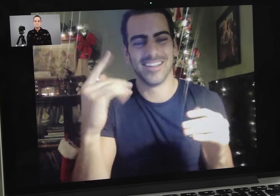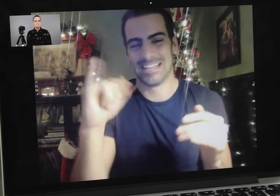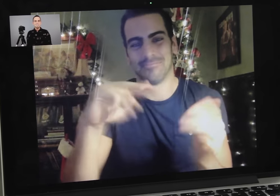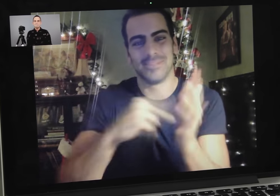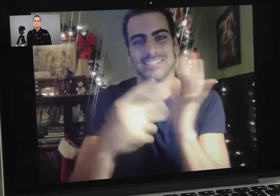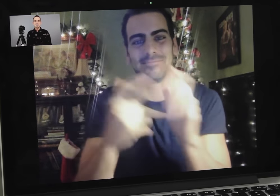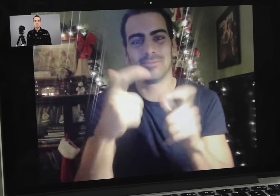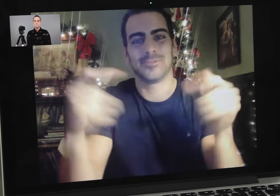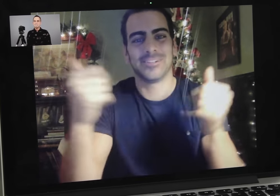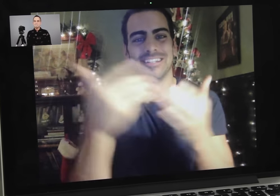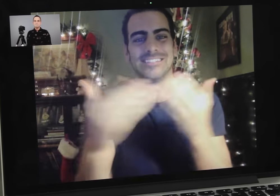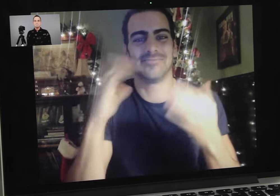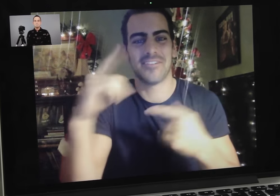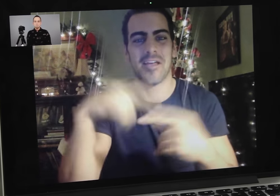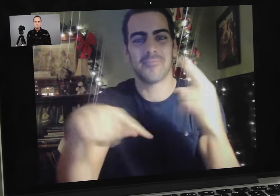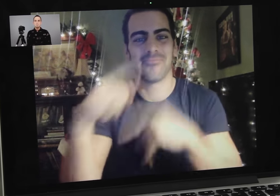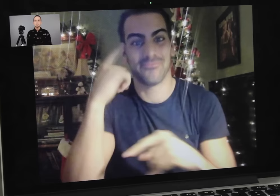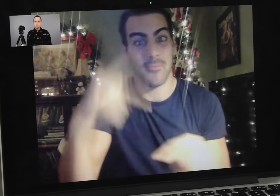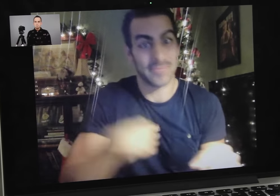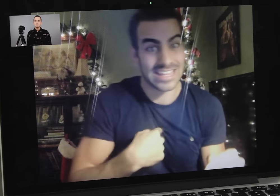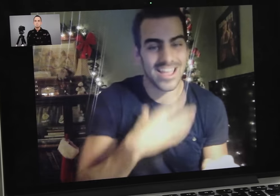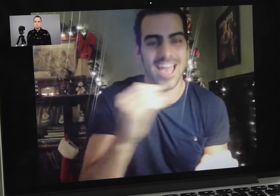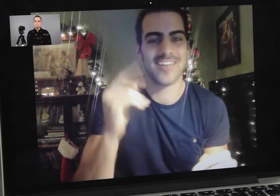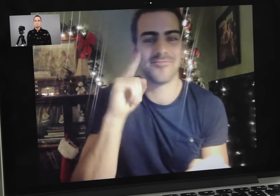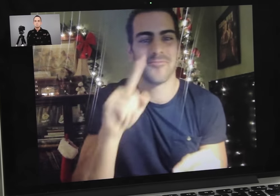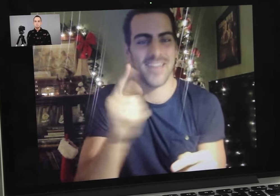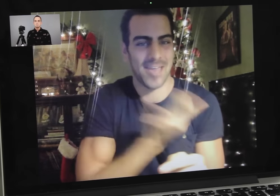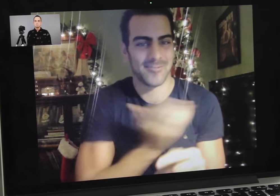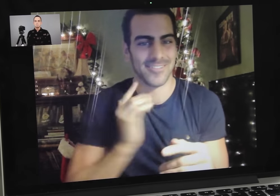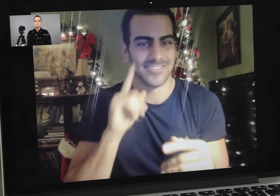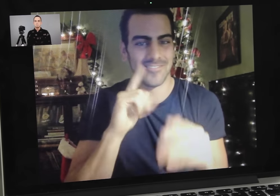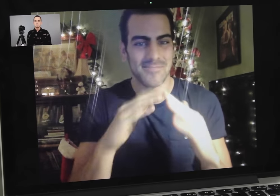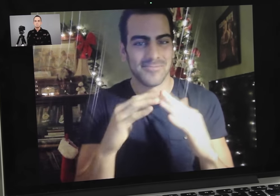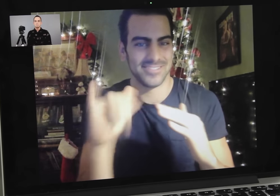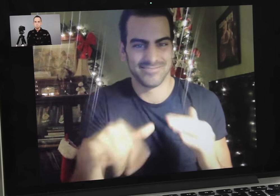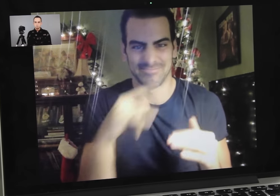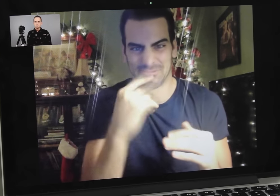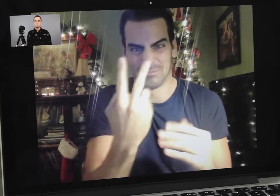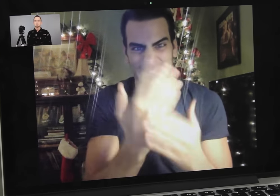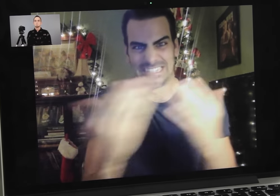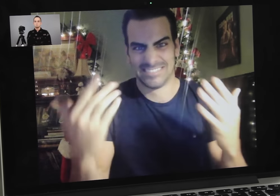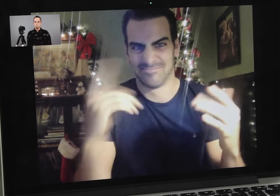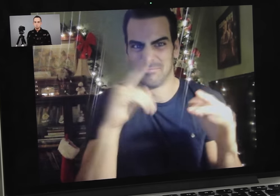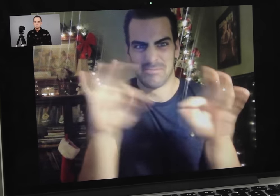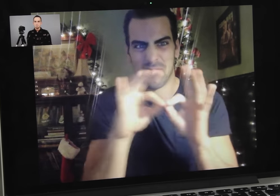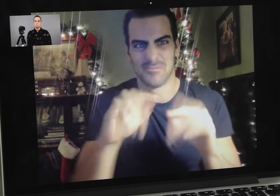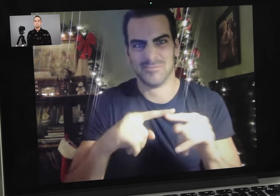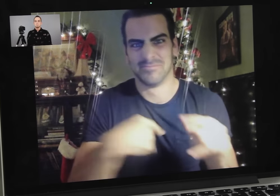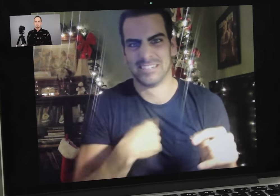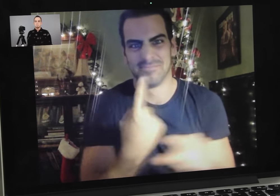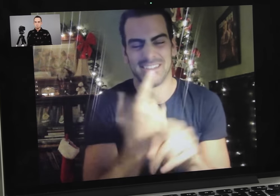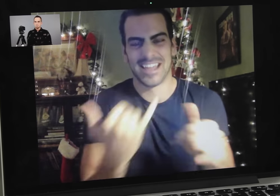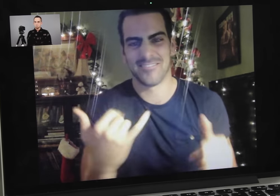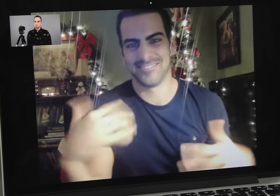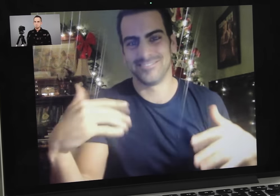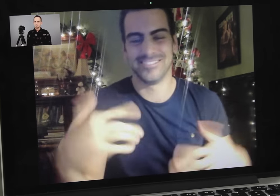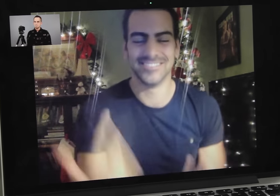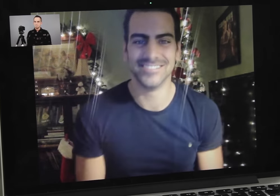But it means bigger things are coming for me and for the Deaf community. That’s the two most important things to me right now.